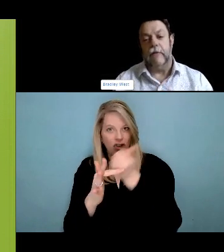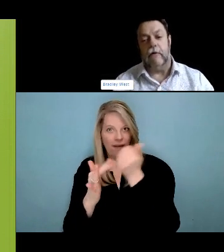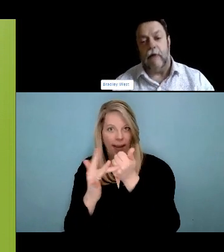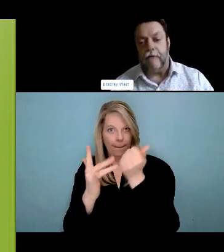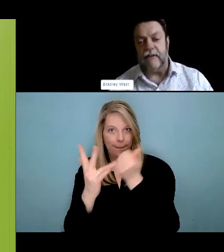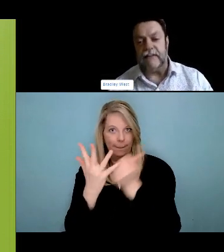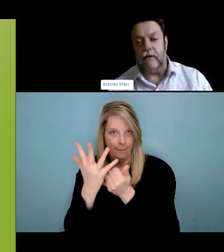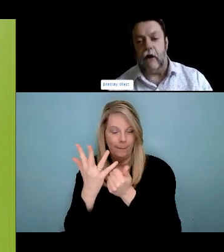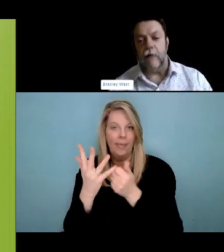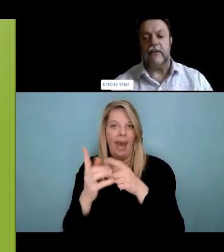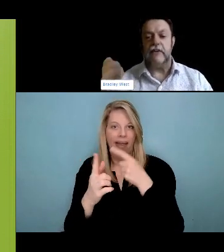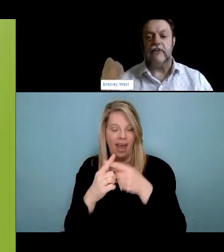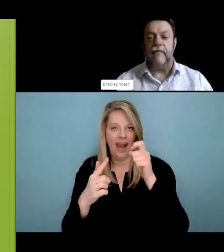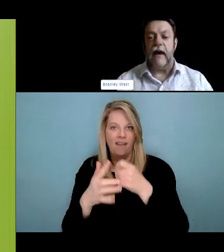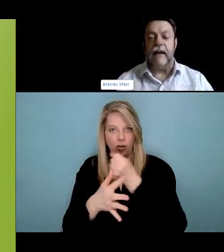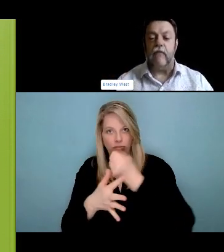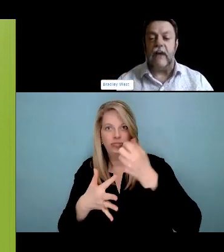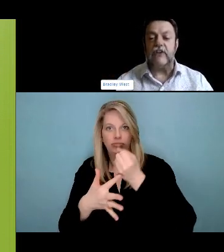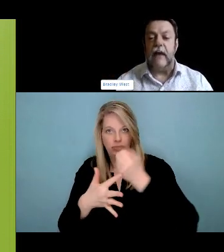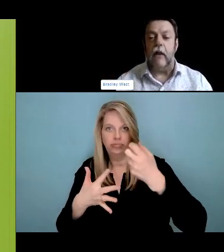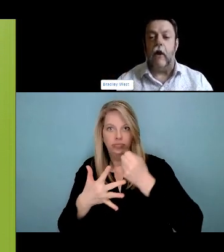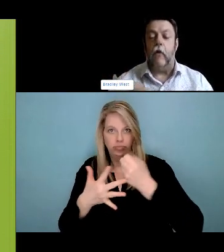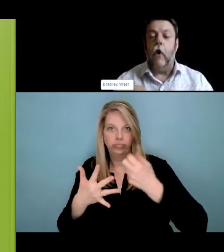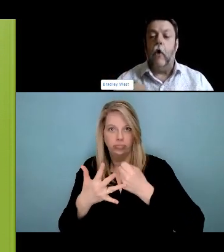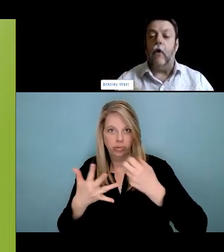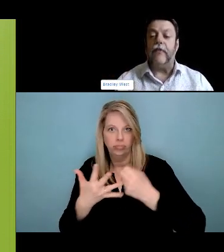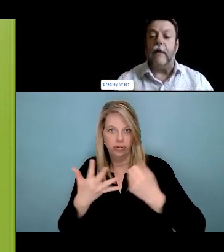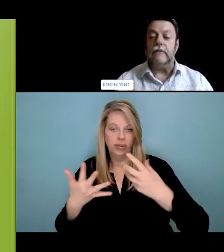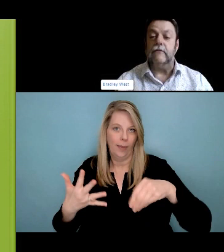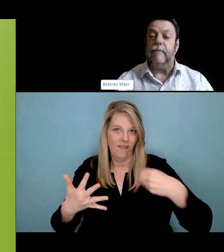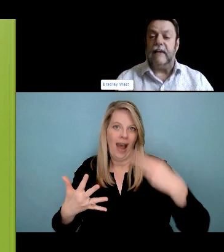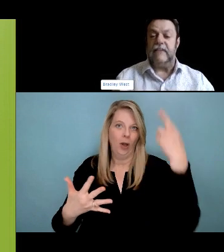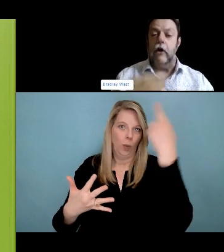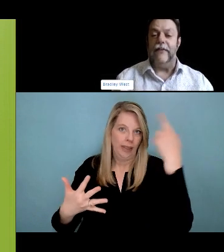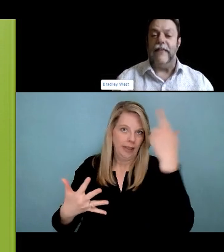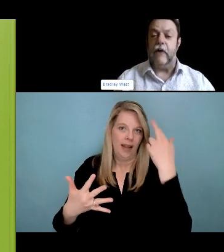there was no political will, the community rallied with Sunshine House since Sunshine